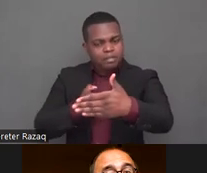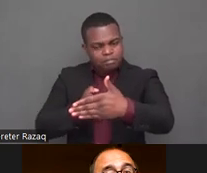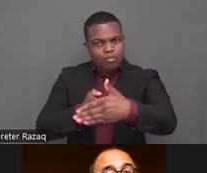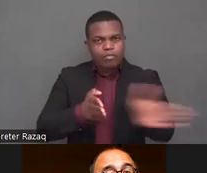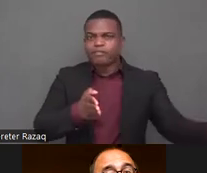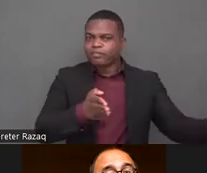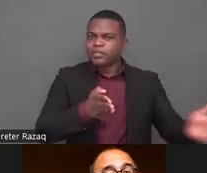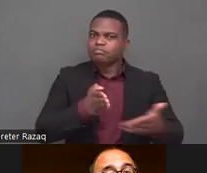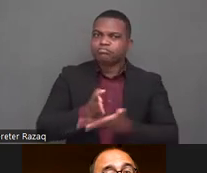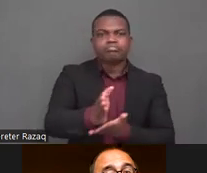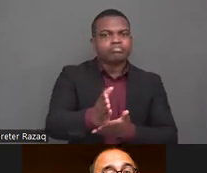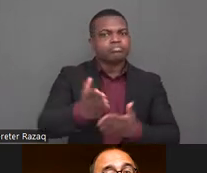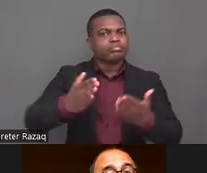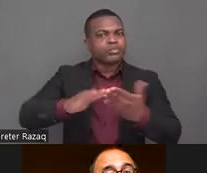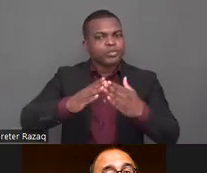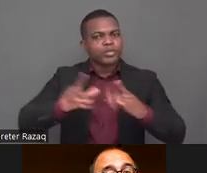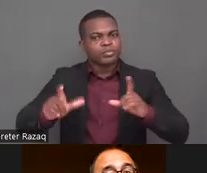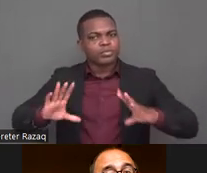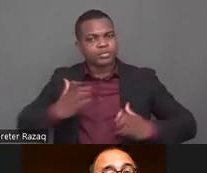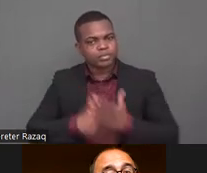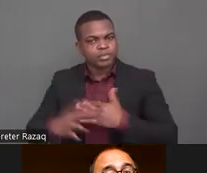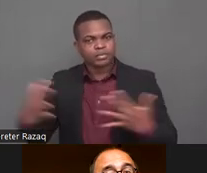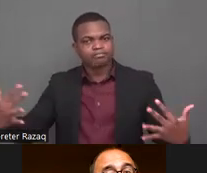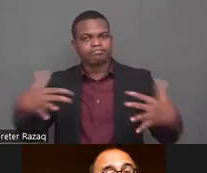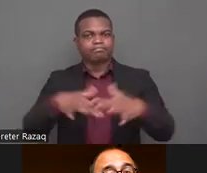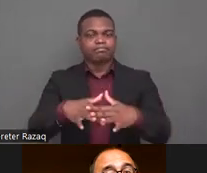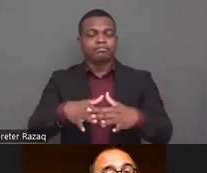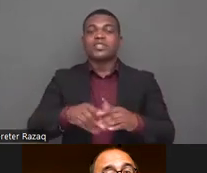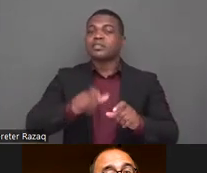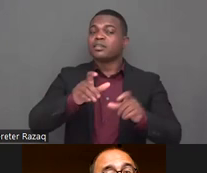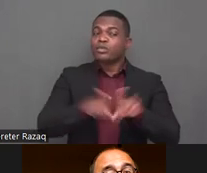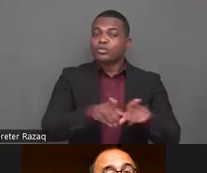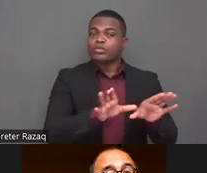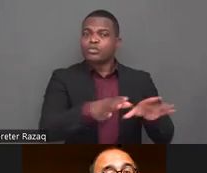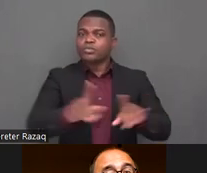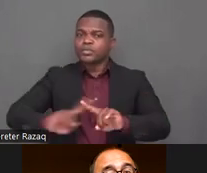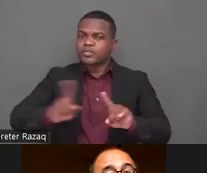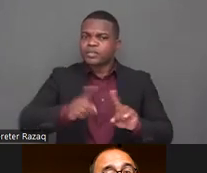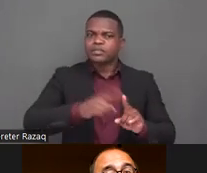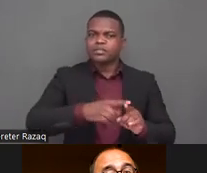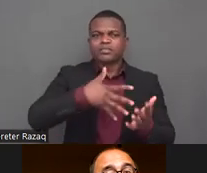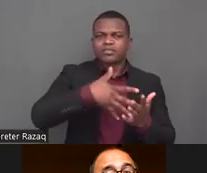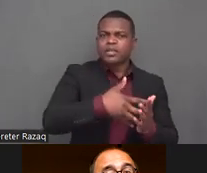involuntary commitments uh the indigenous people um you know the question of race all of that